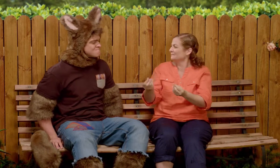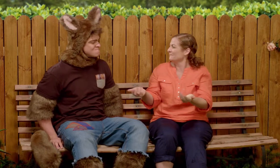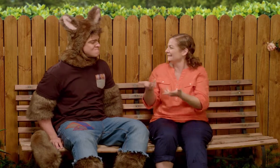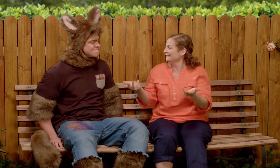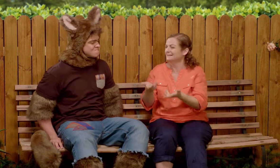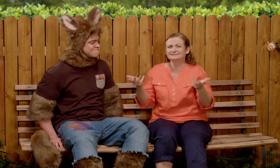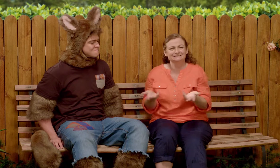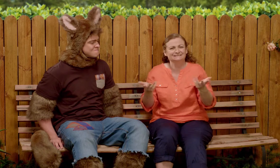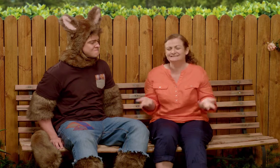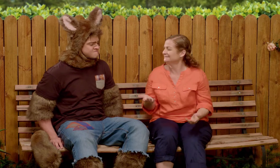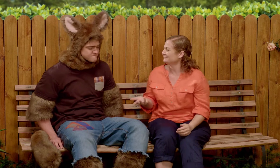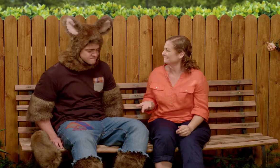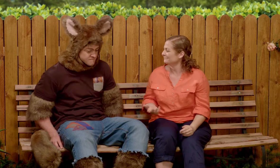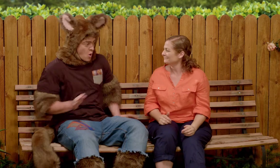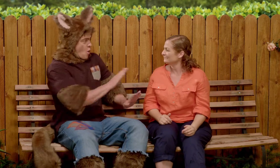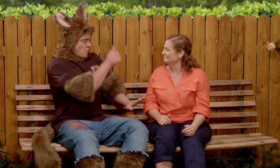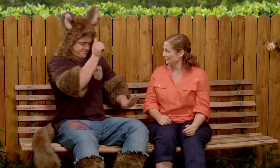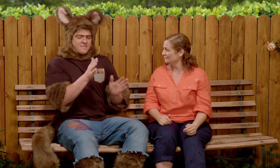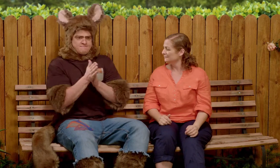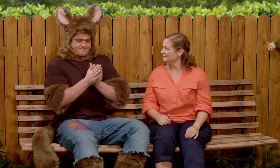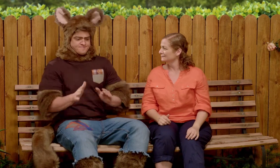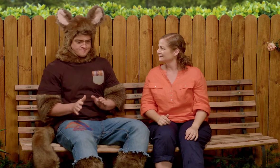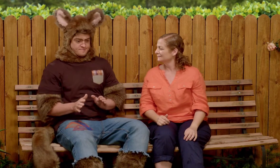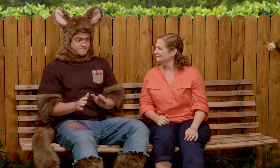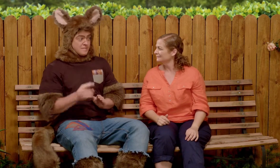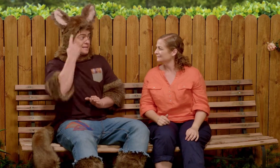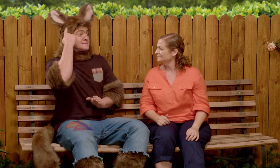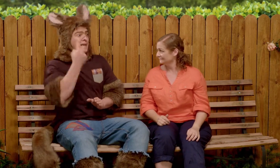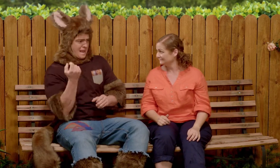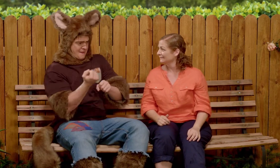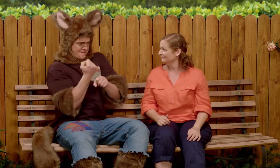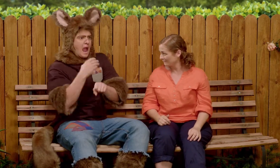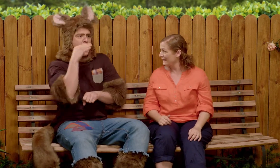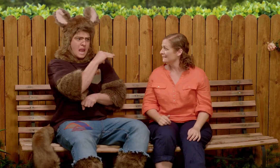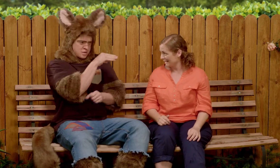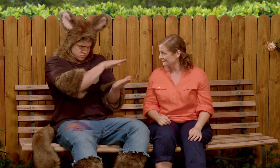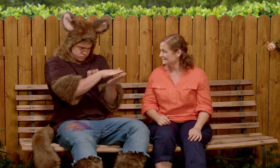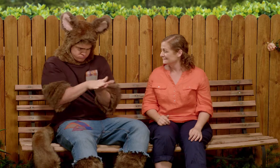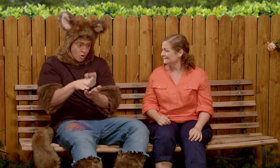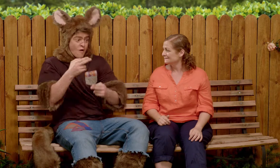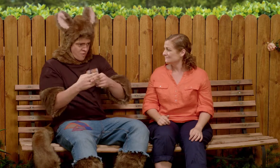That's a story. I know. Sally made lunch for Possum